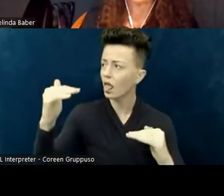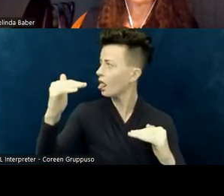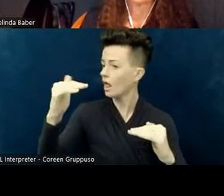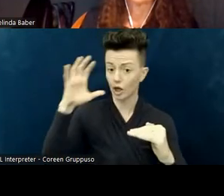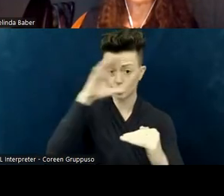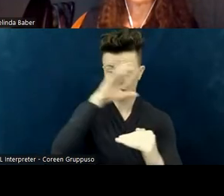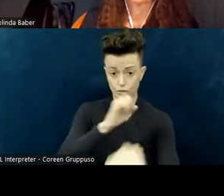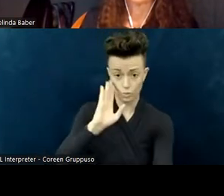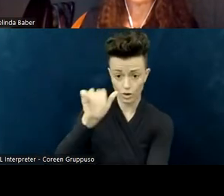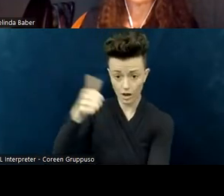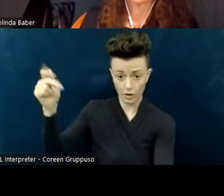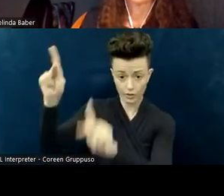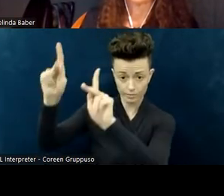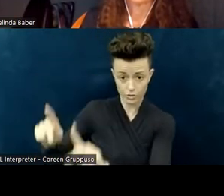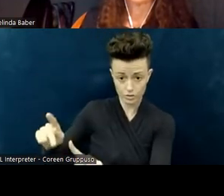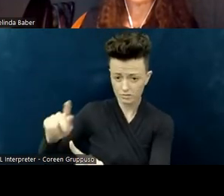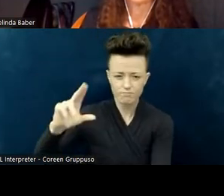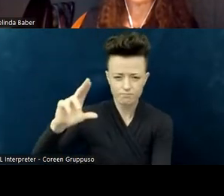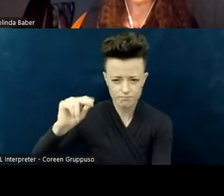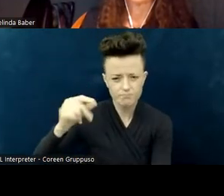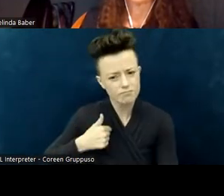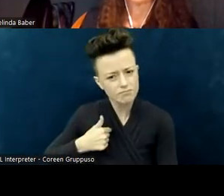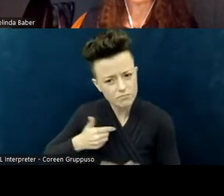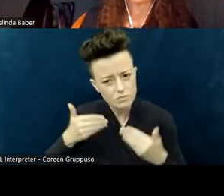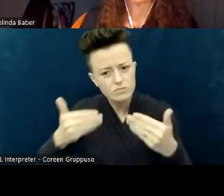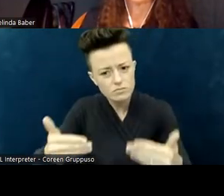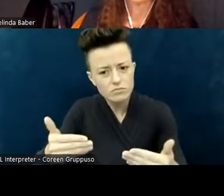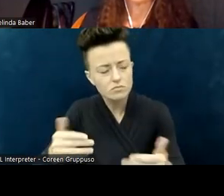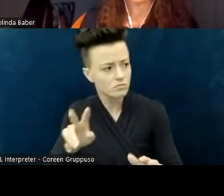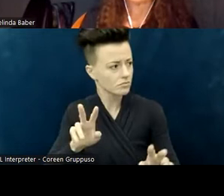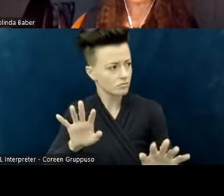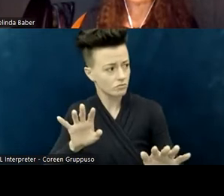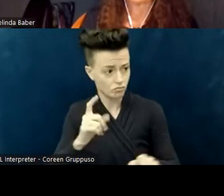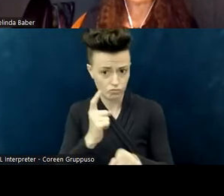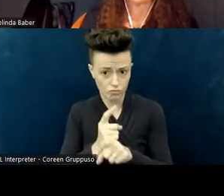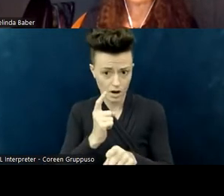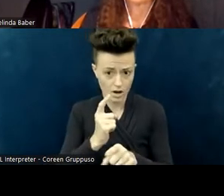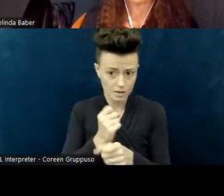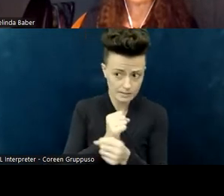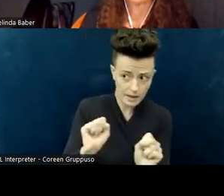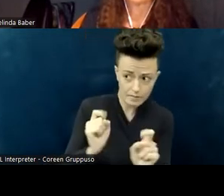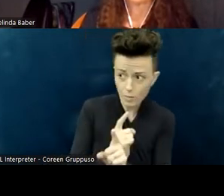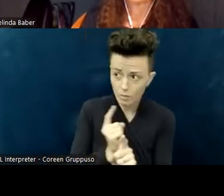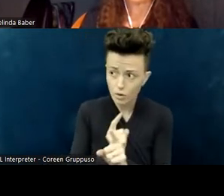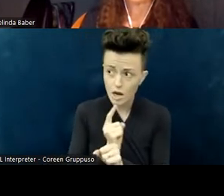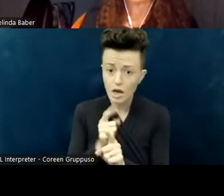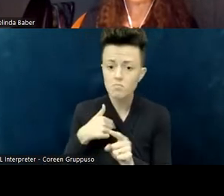and it's a safe and appropriate time to speak up, we do it. If it's not a safe and appropriate time, it might come in later.